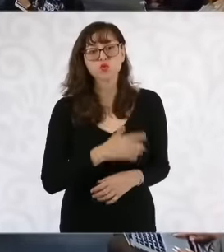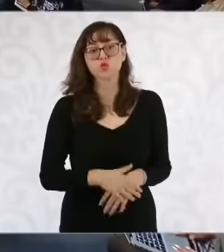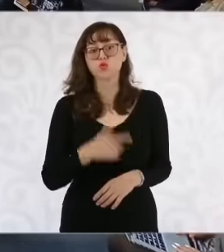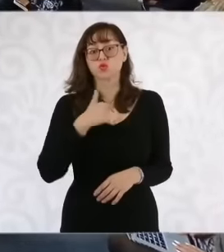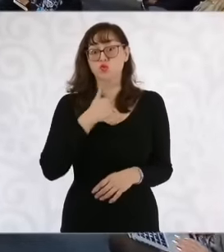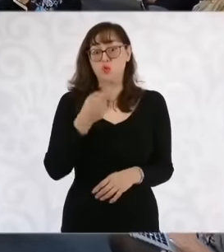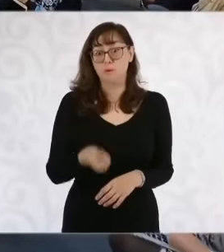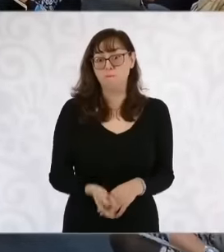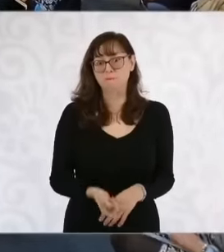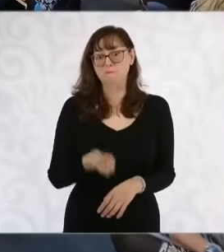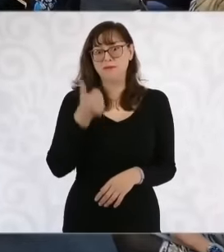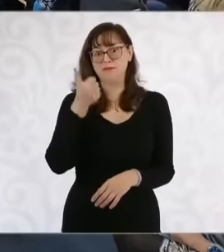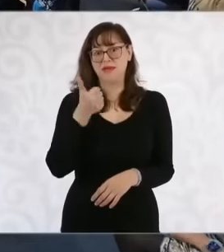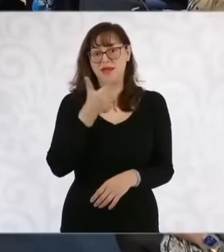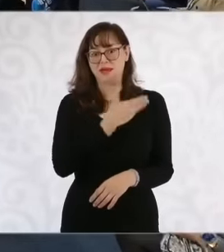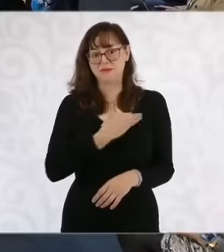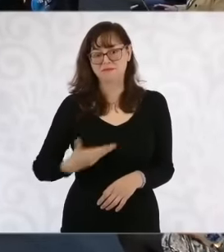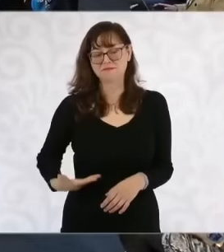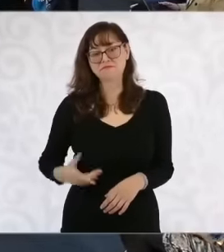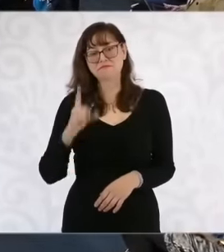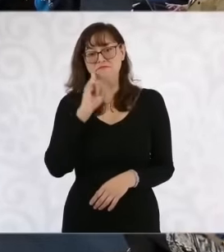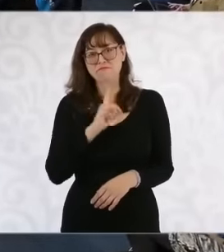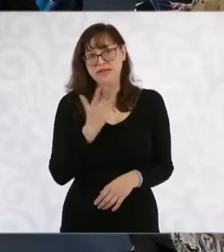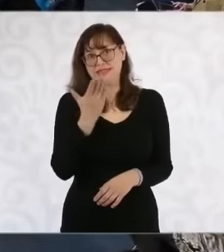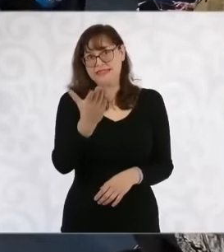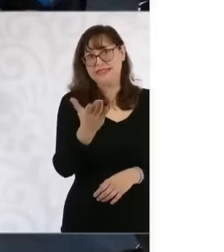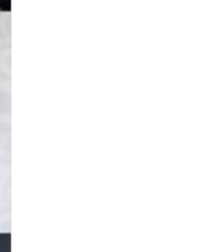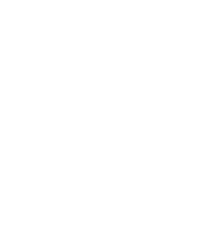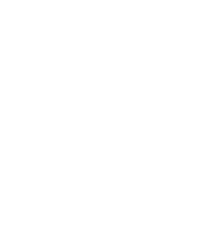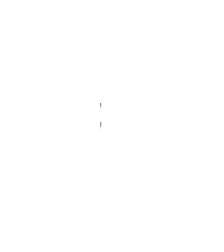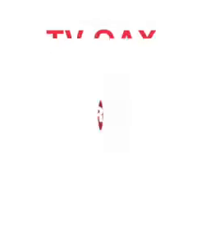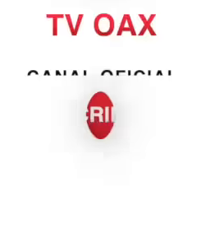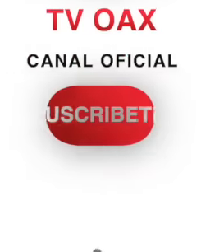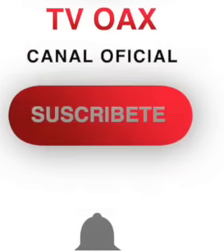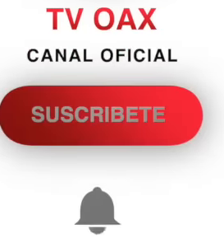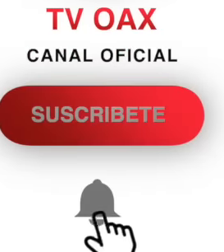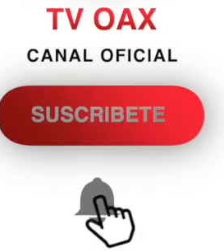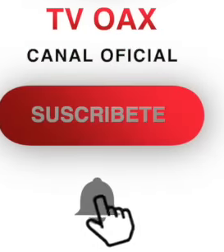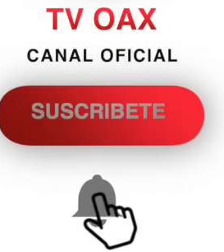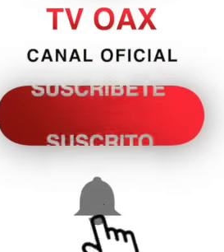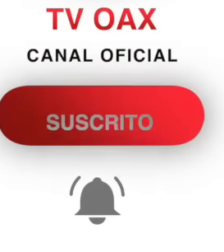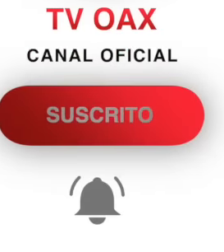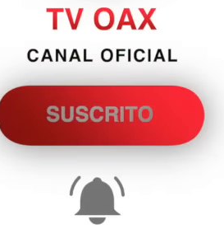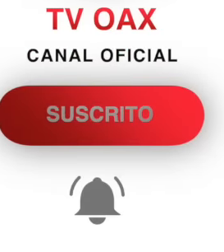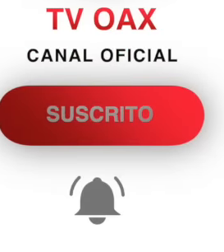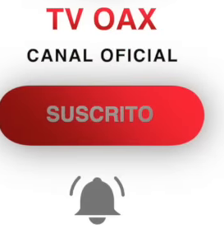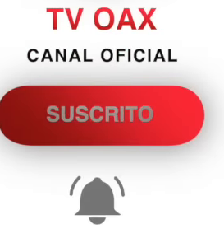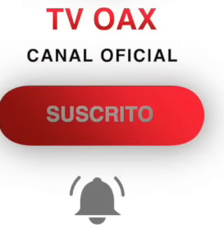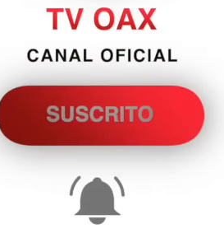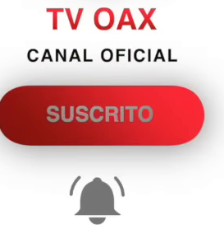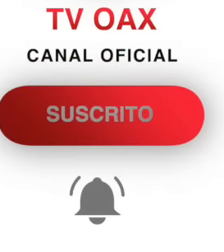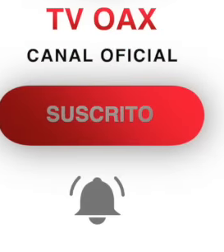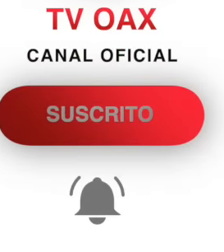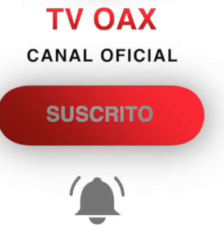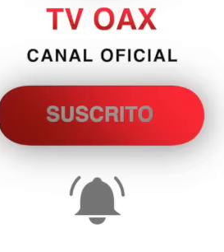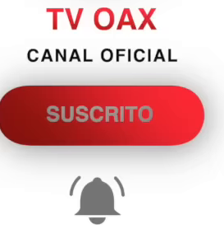since she took office as president and it's good to listen to what the president says. colleague regarding